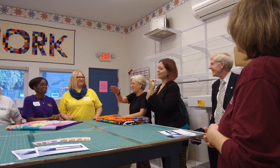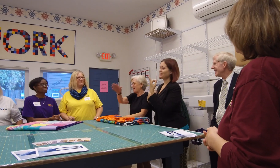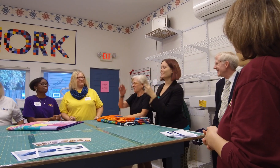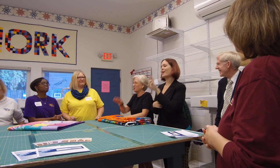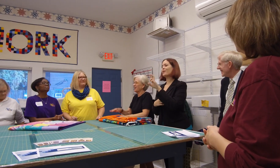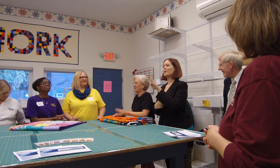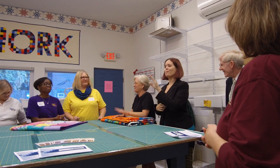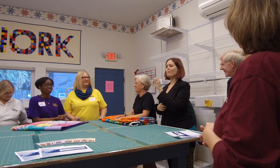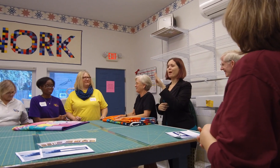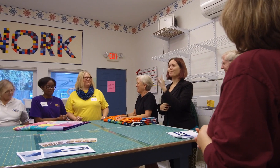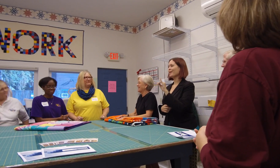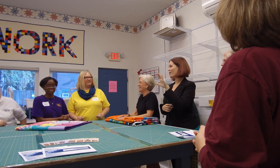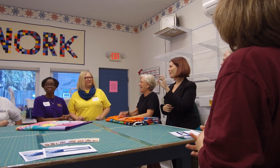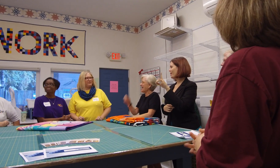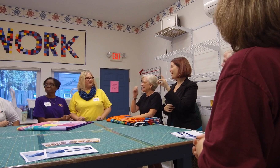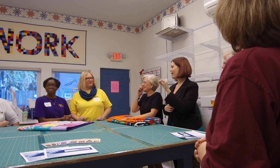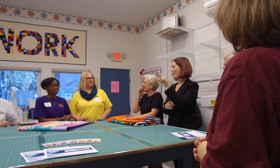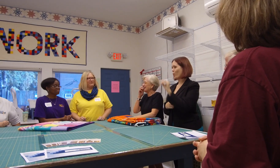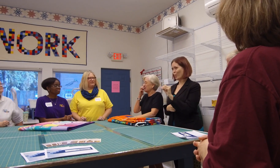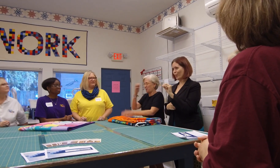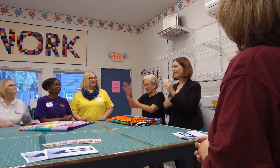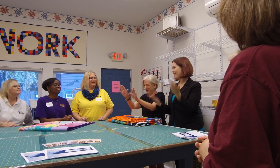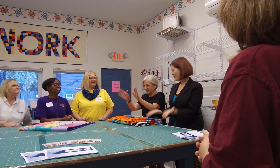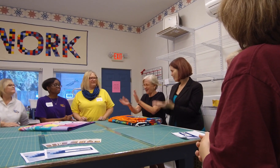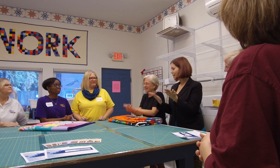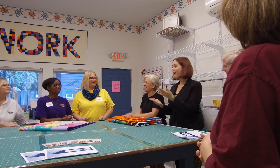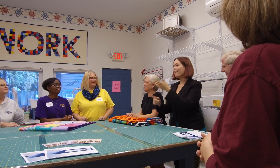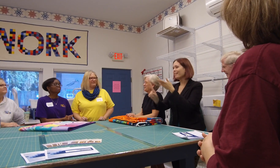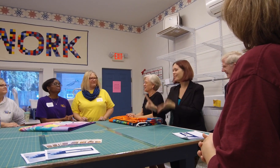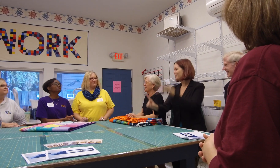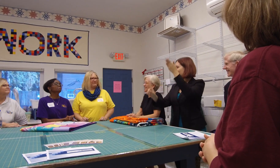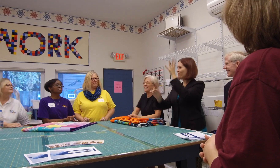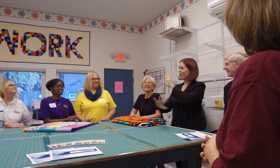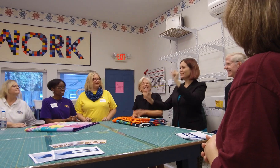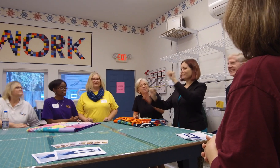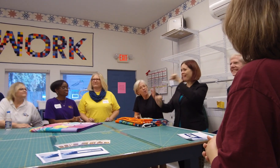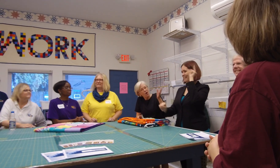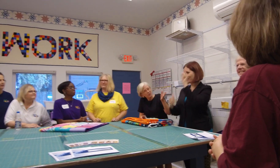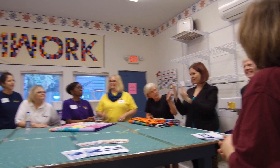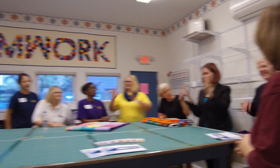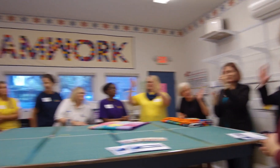We're honored to have Dr. Bobbi Cordano here! She is the president of Gallaudet University!